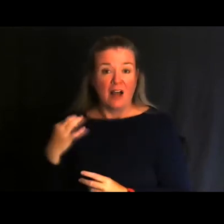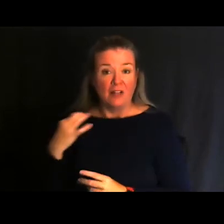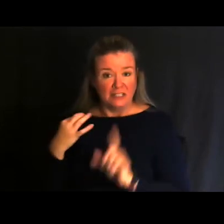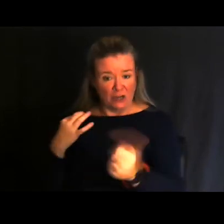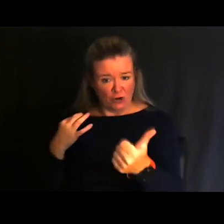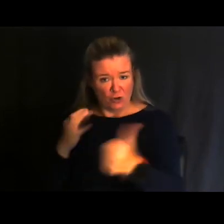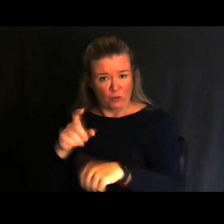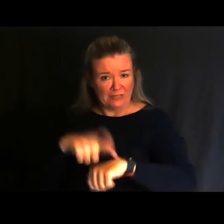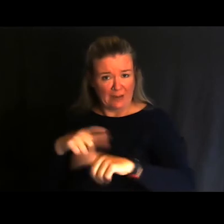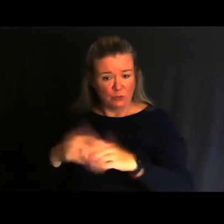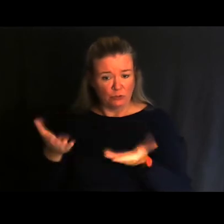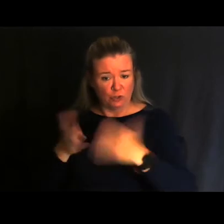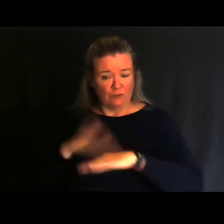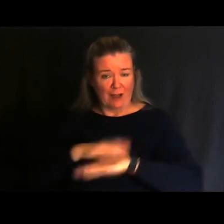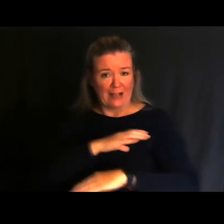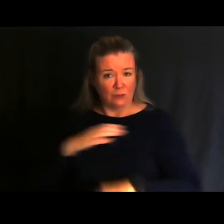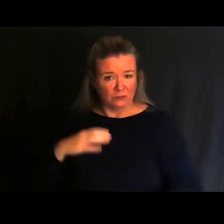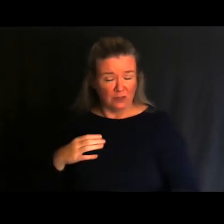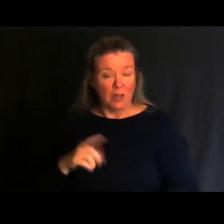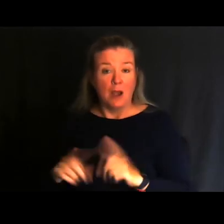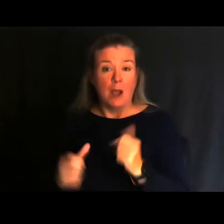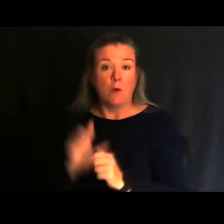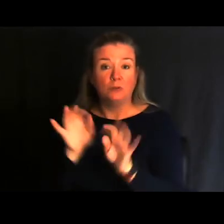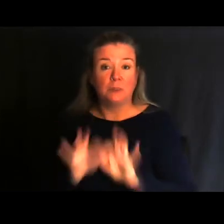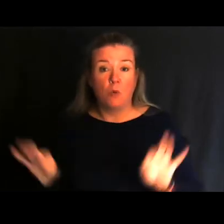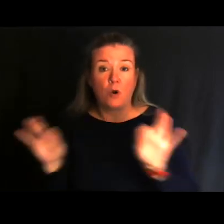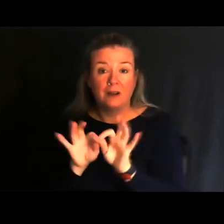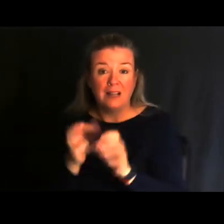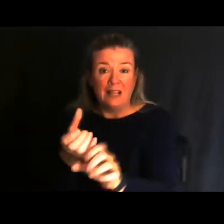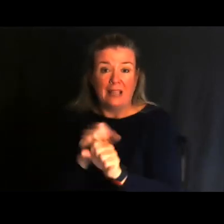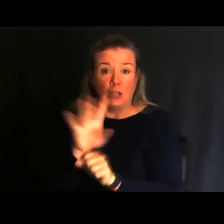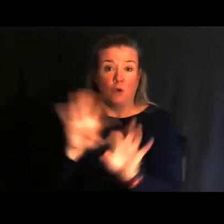on our council if you're interested, but most importantly, get your family, your friends,